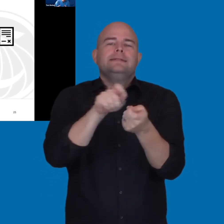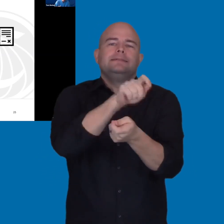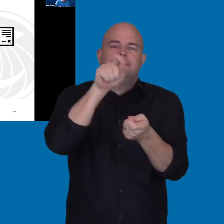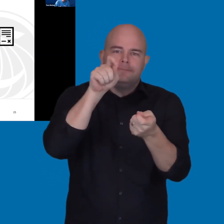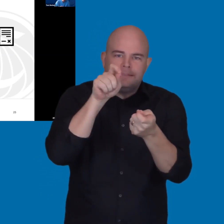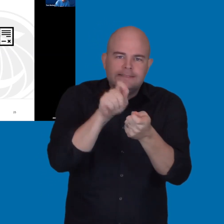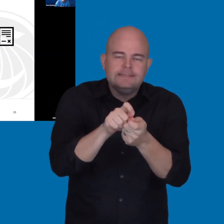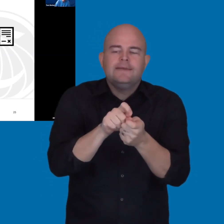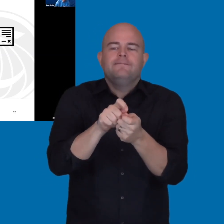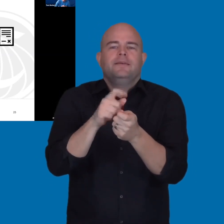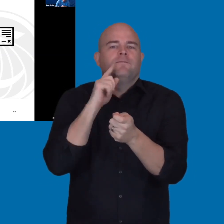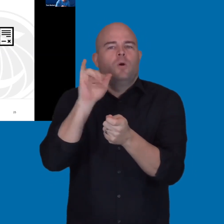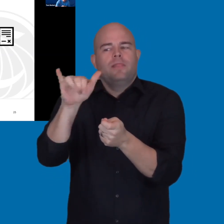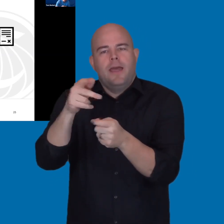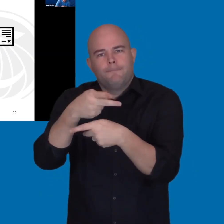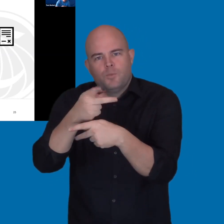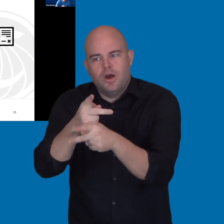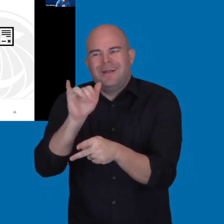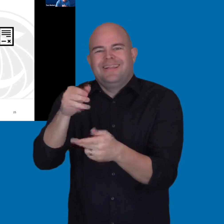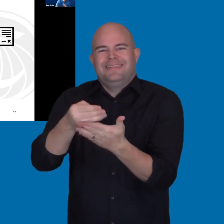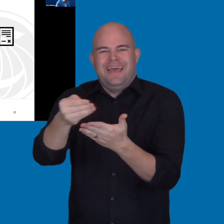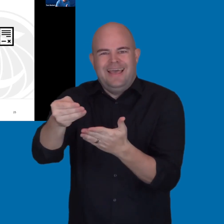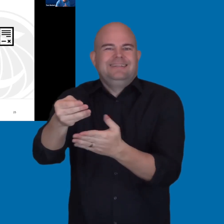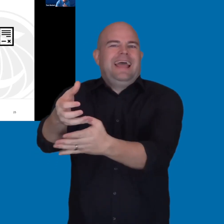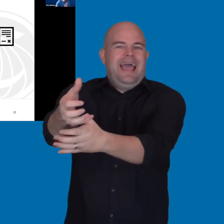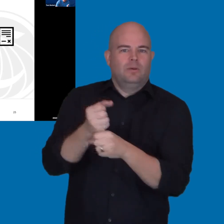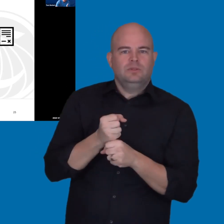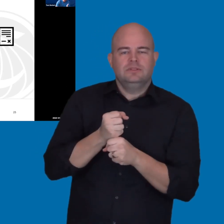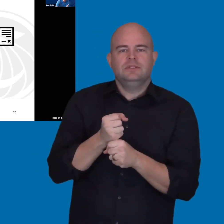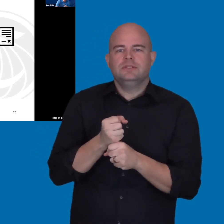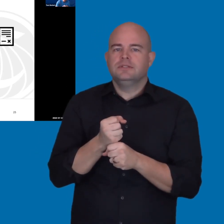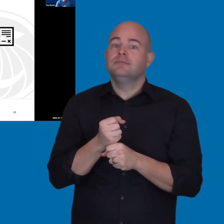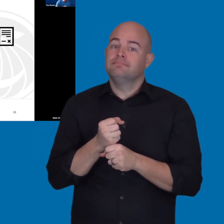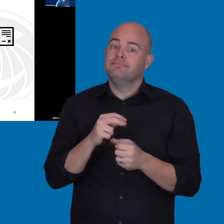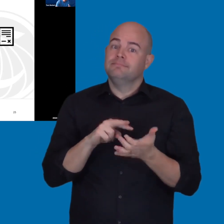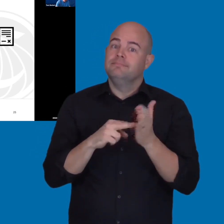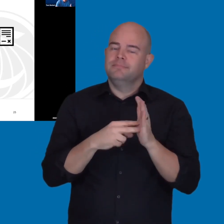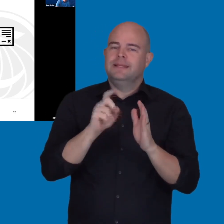to that product or acquisition. This is really where you have the leverage prior